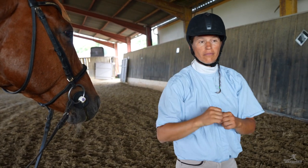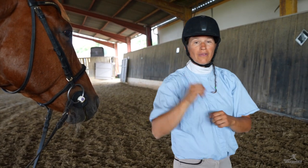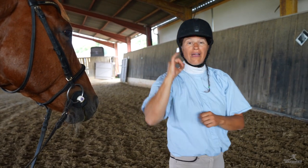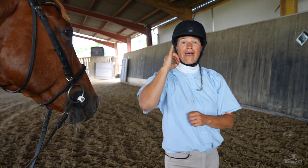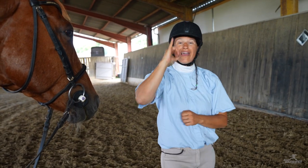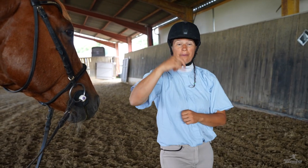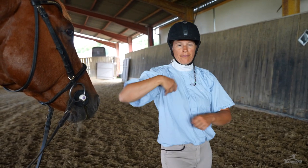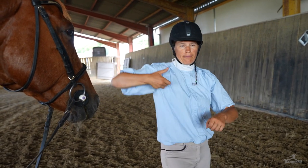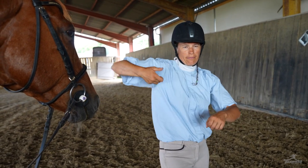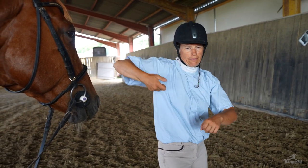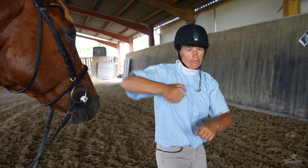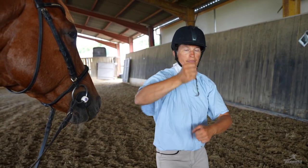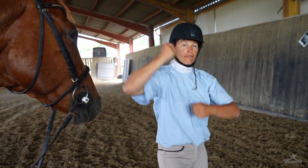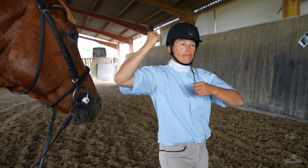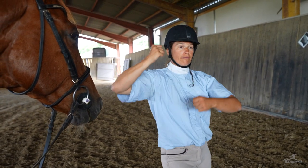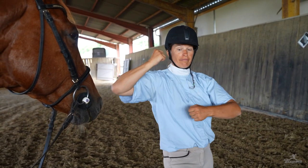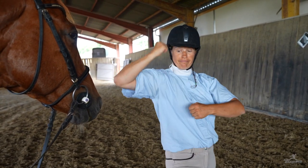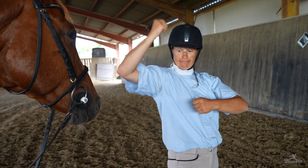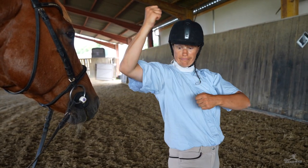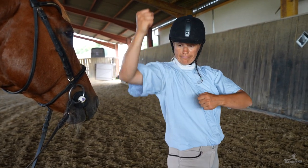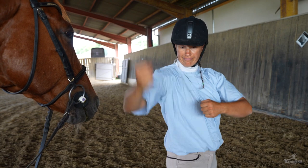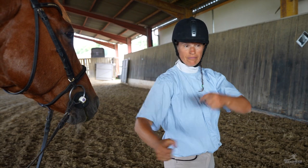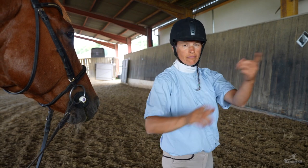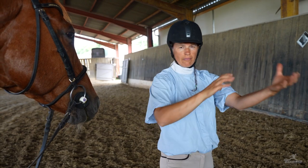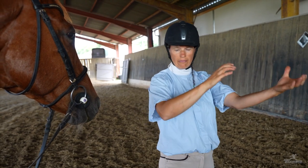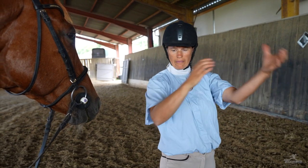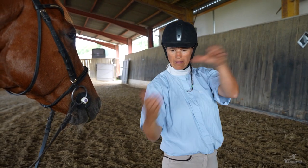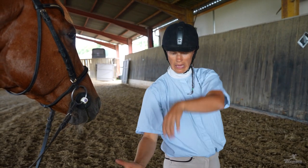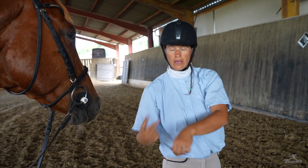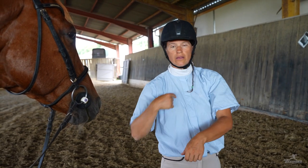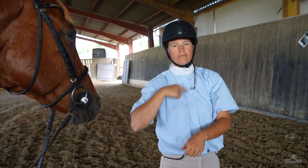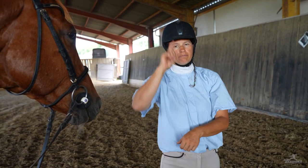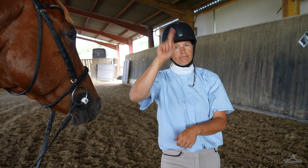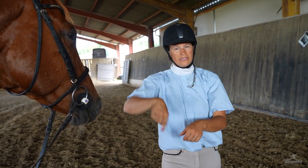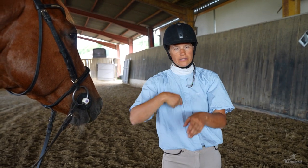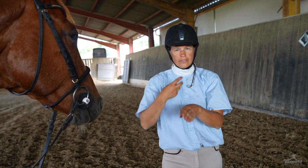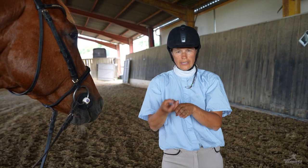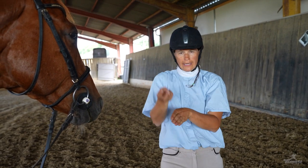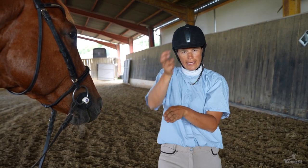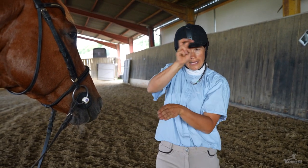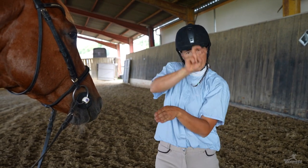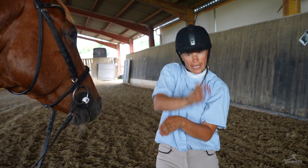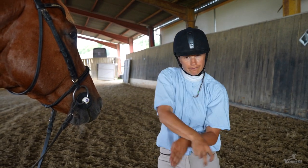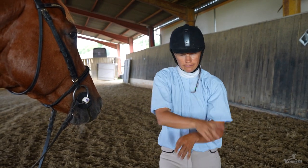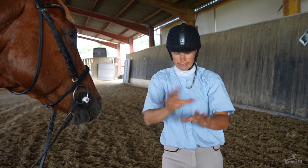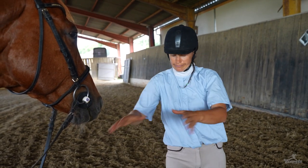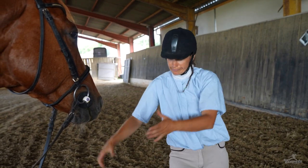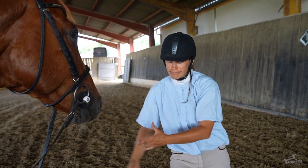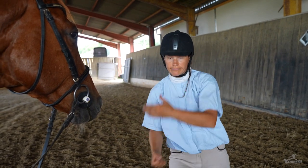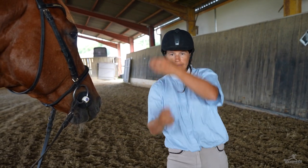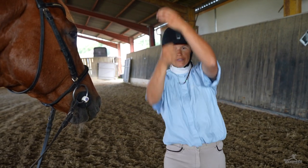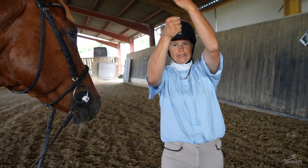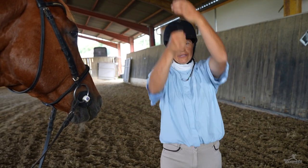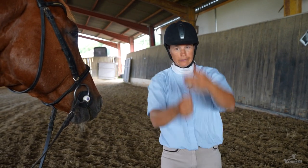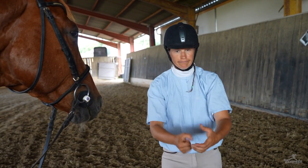If they happen to knock the barrel over, they must dismount from their horse and set it rightside up.